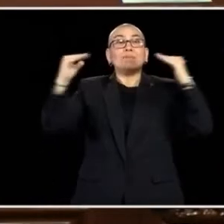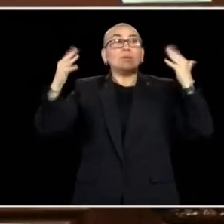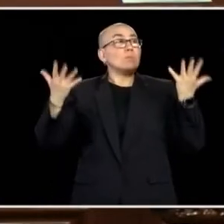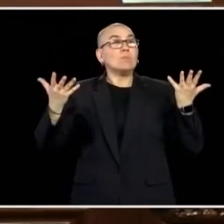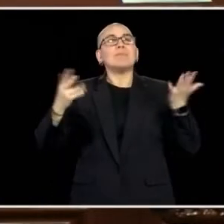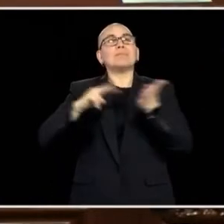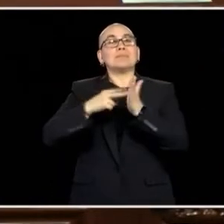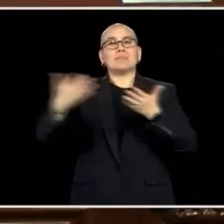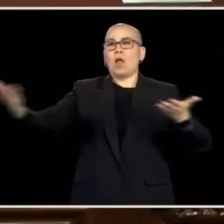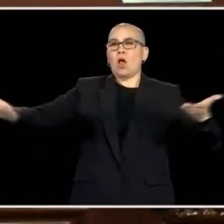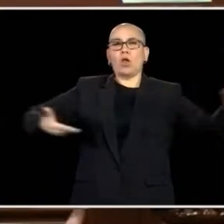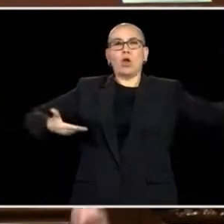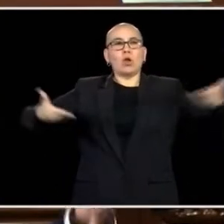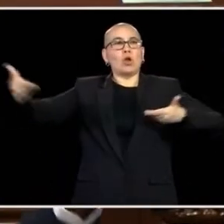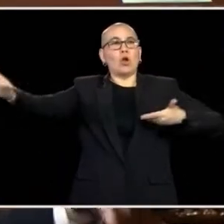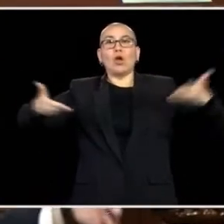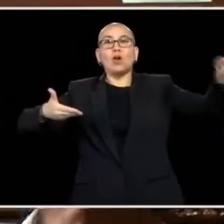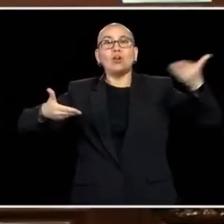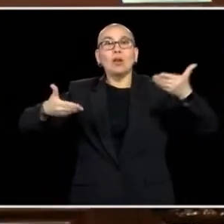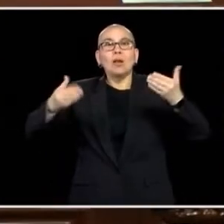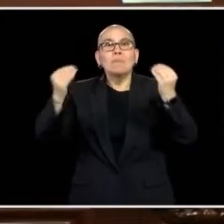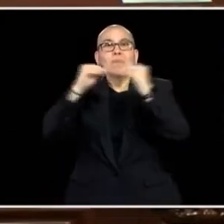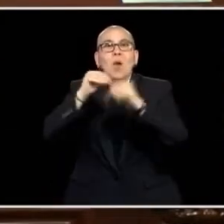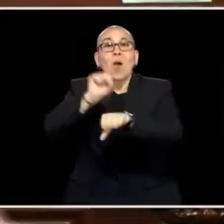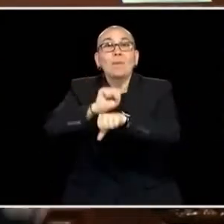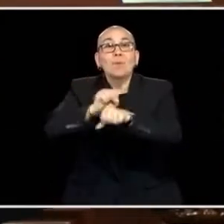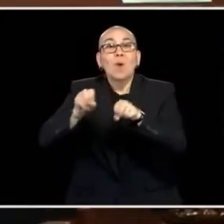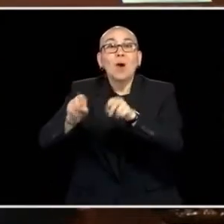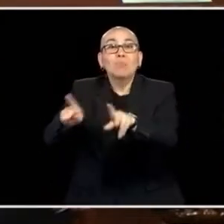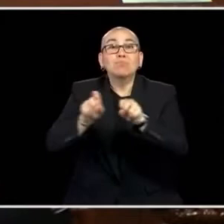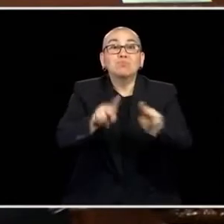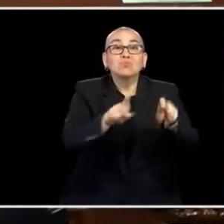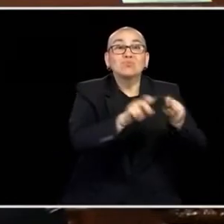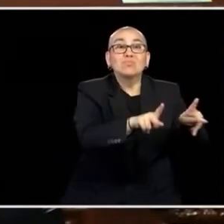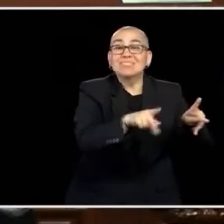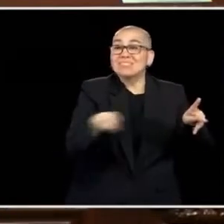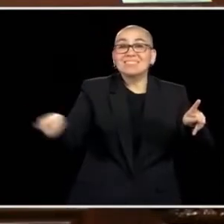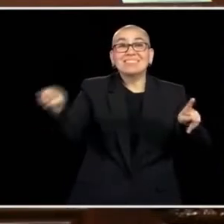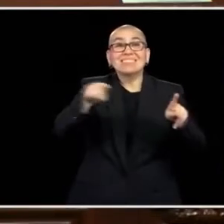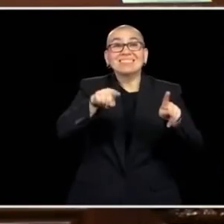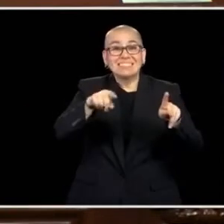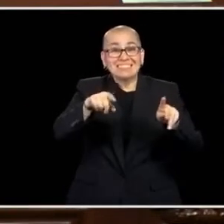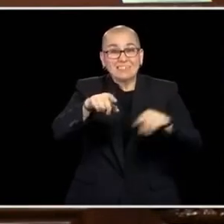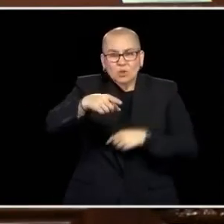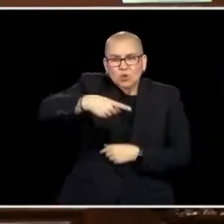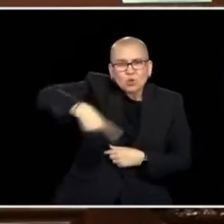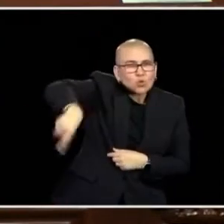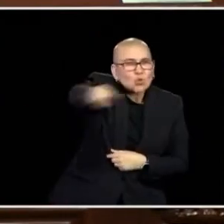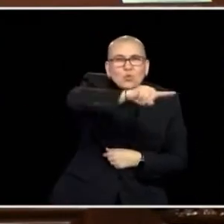DIRECTOR OF THE WORK THAT WILL BE DONE HERE, BUT IT IS GOING TO BE THESE BODIES THAT CREATE THE SYSTEMIC CHANGES. IT'S GOING TO BE THESE BODIES